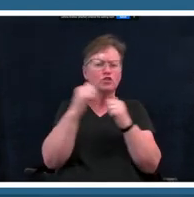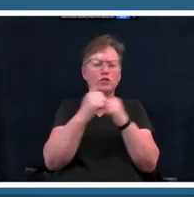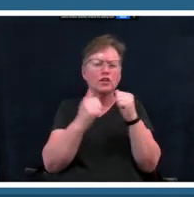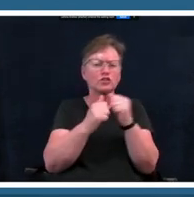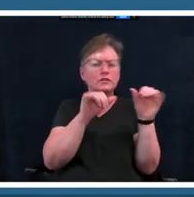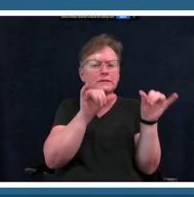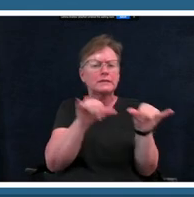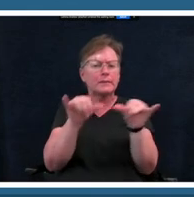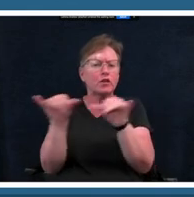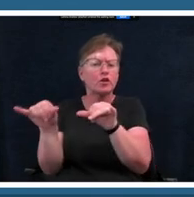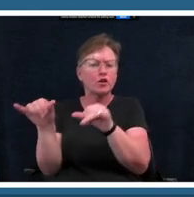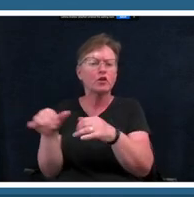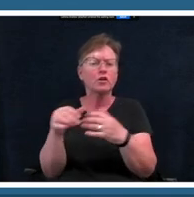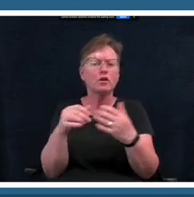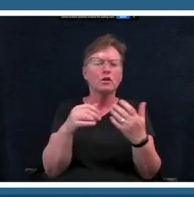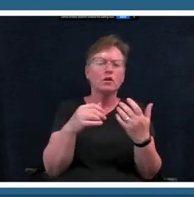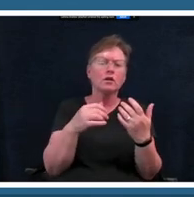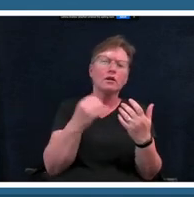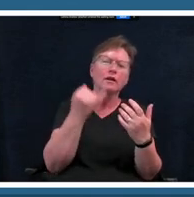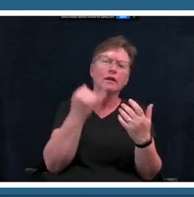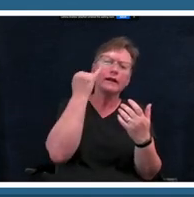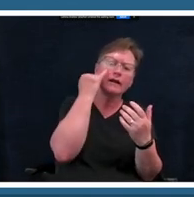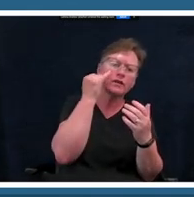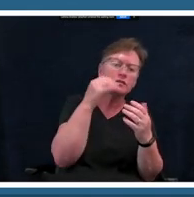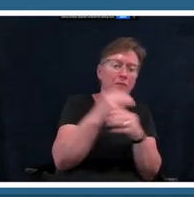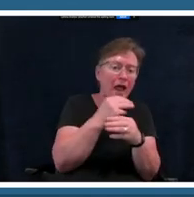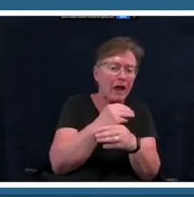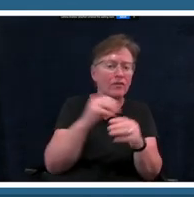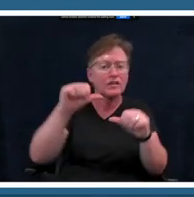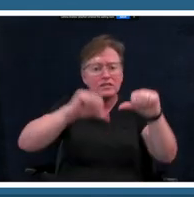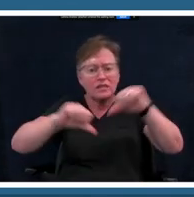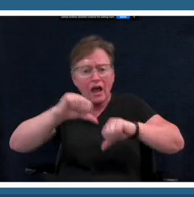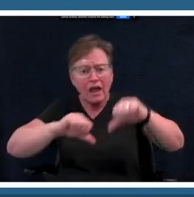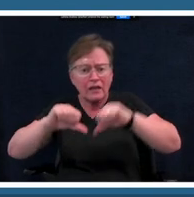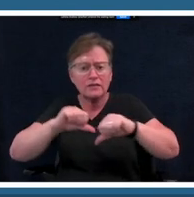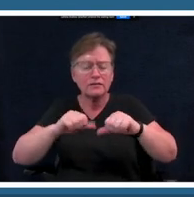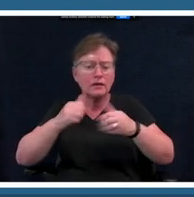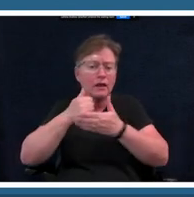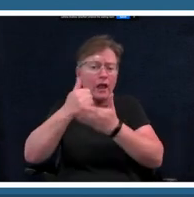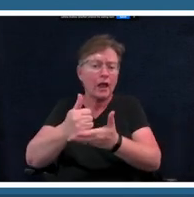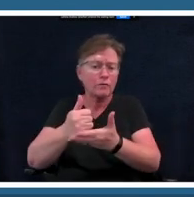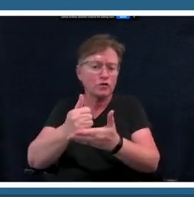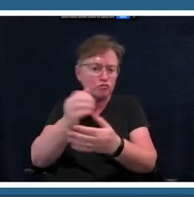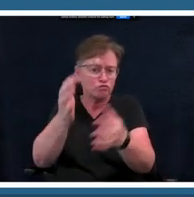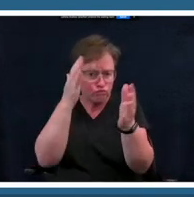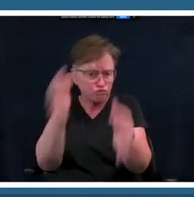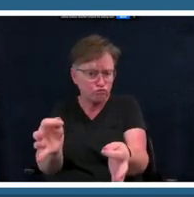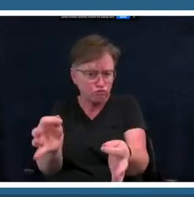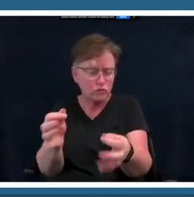it's formulas in math or science that allow you to arrive at a conclusion